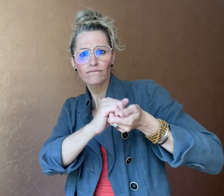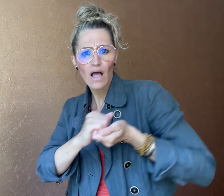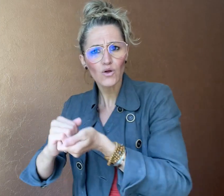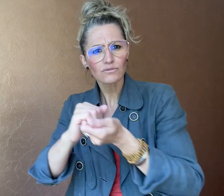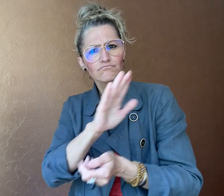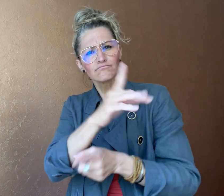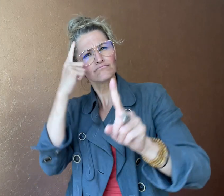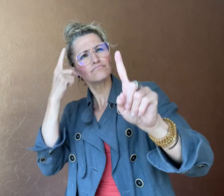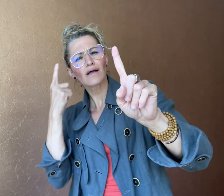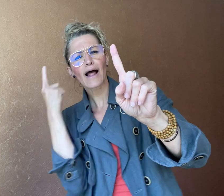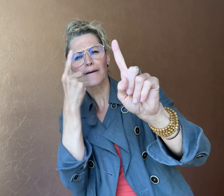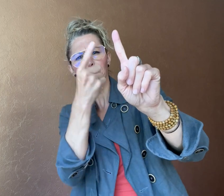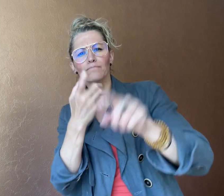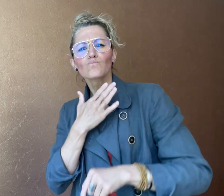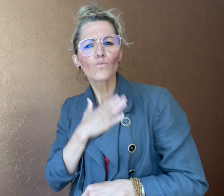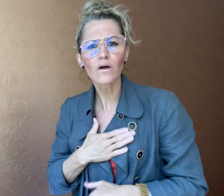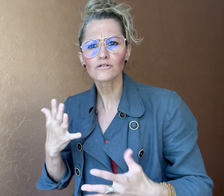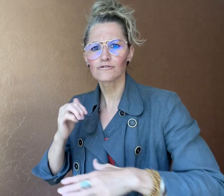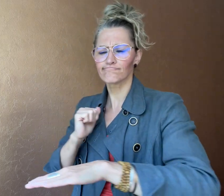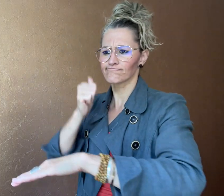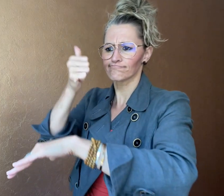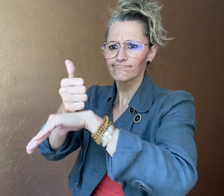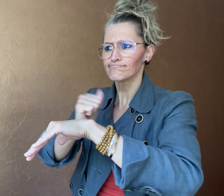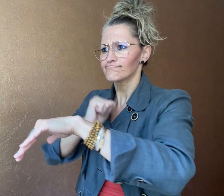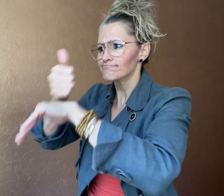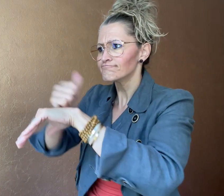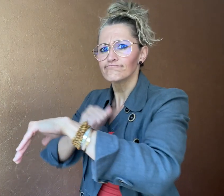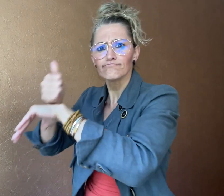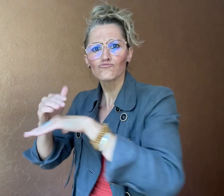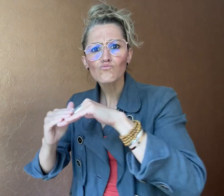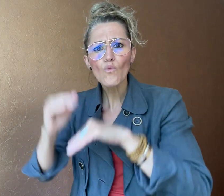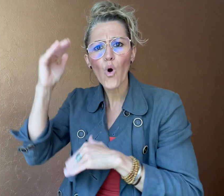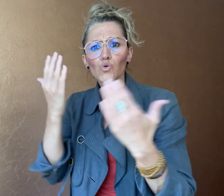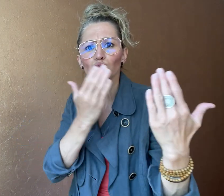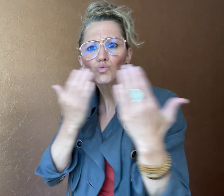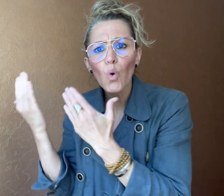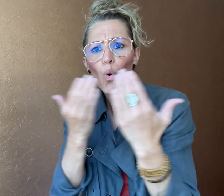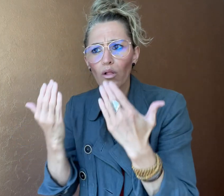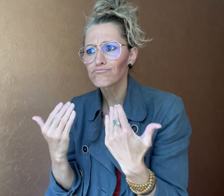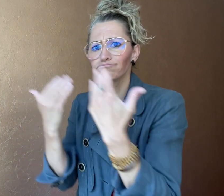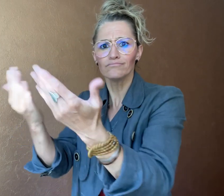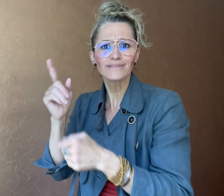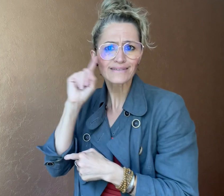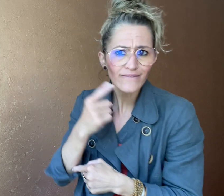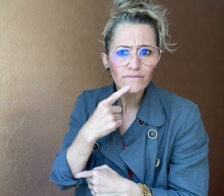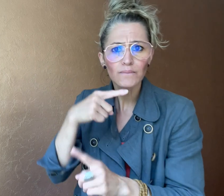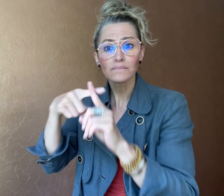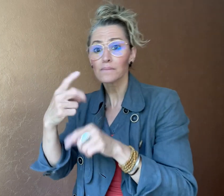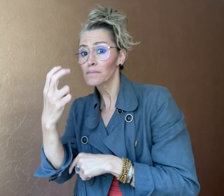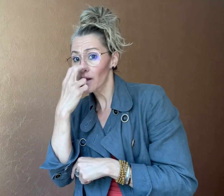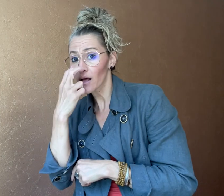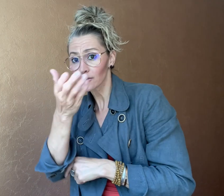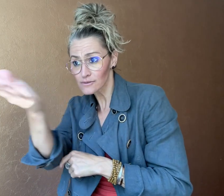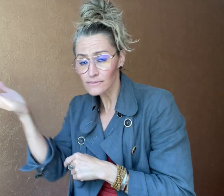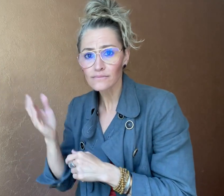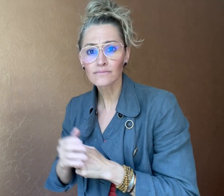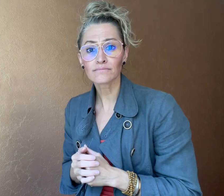aims to establish more schools for the Deaf and blind.